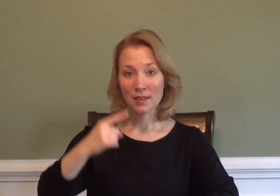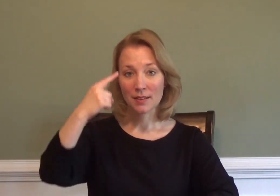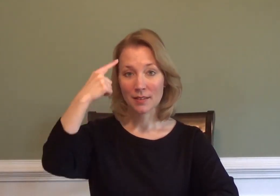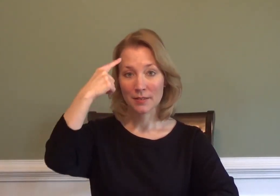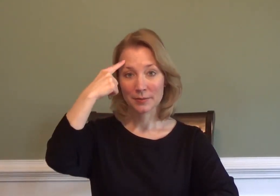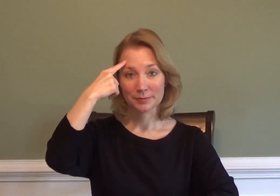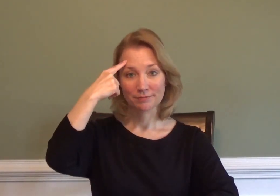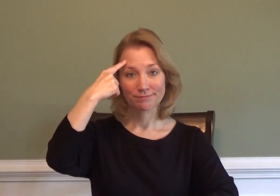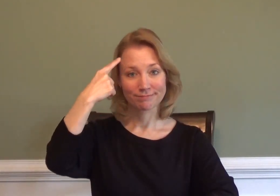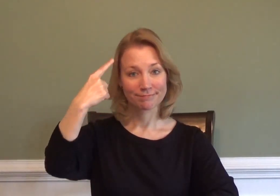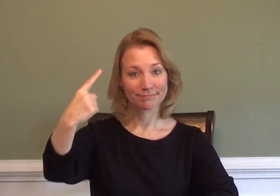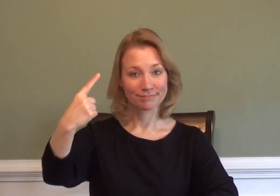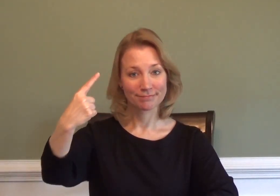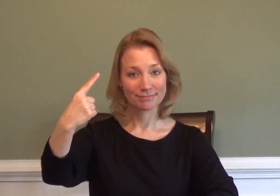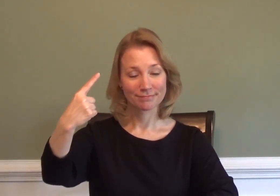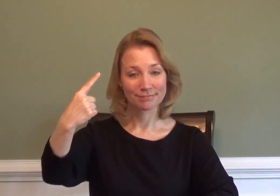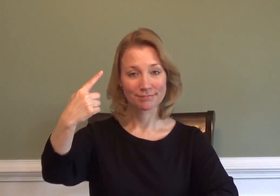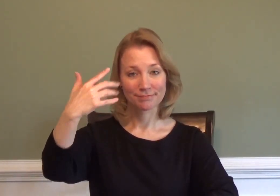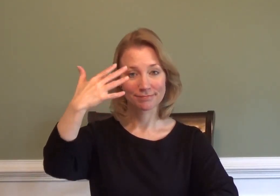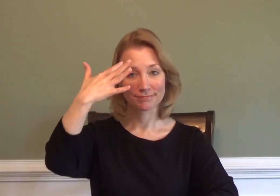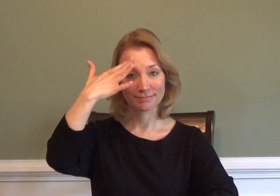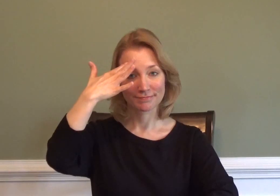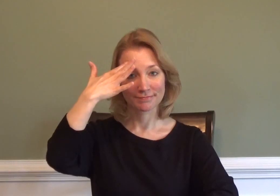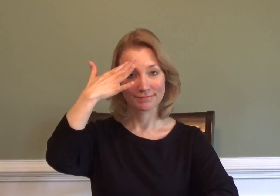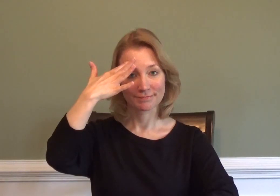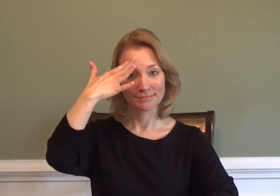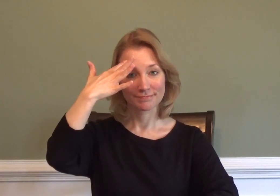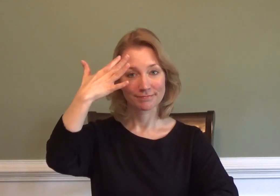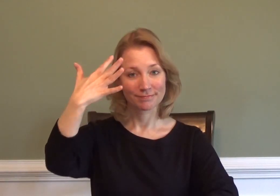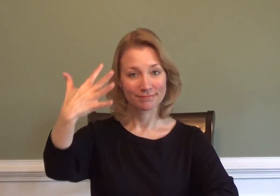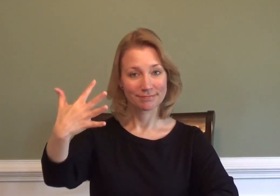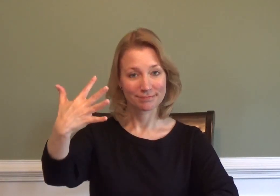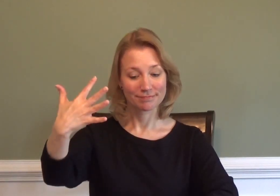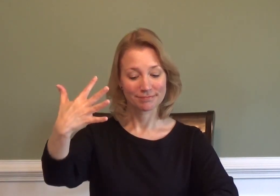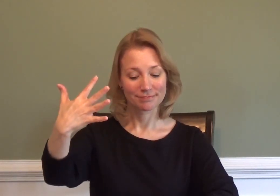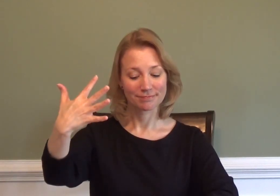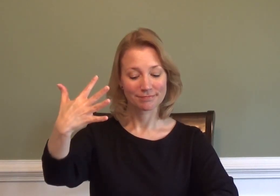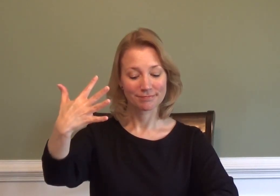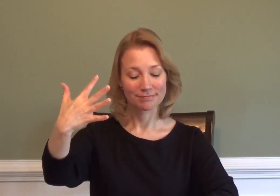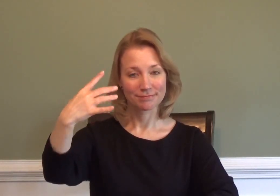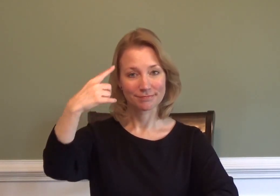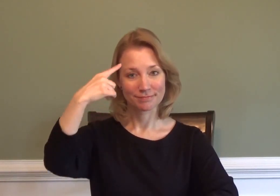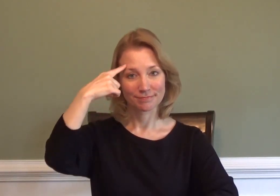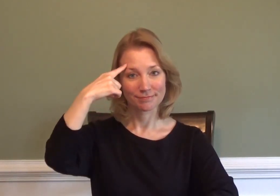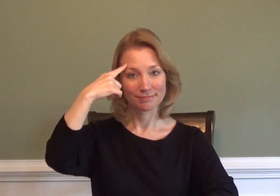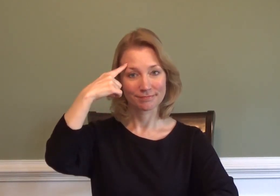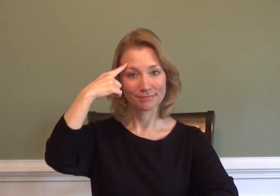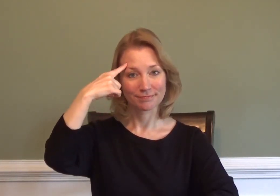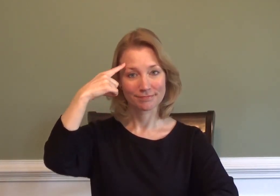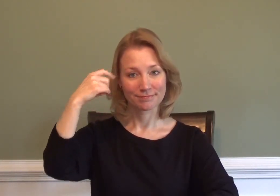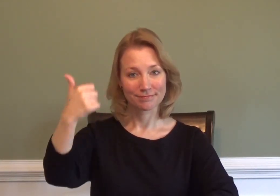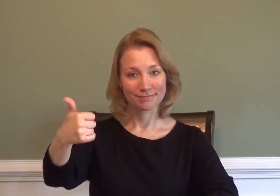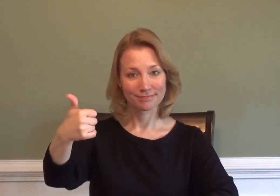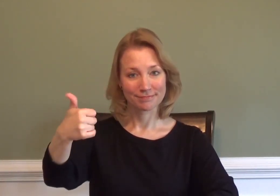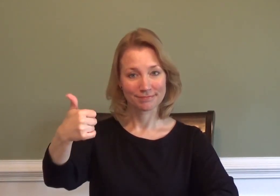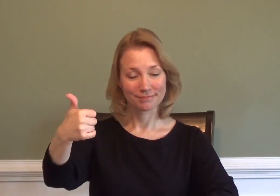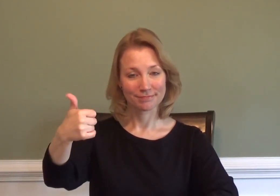ONE-CENT / PENNY FIVE-CENTS / NICKEL TEN-CENTS / DIME